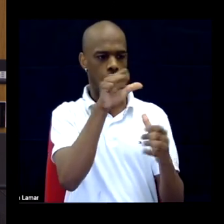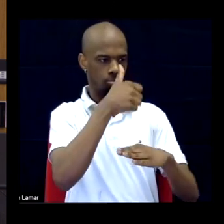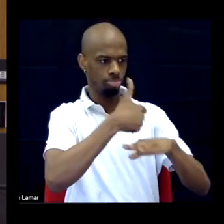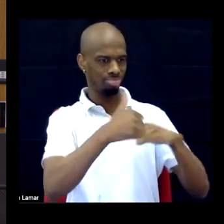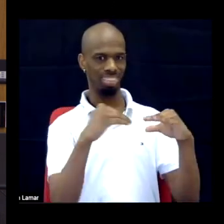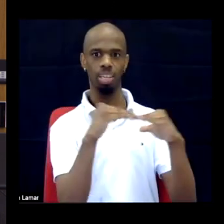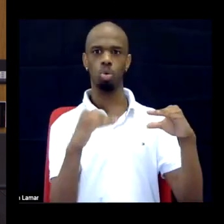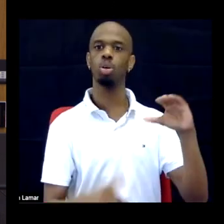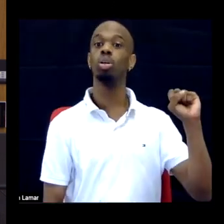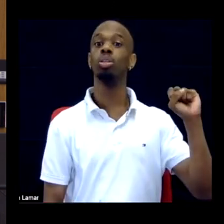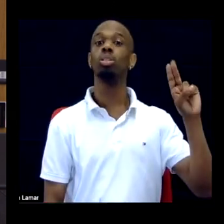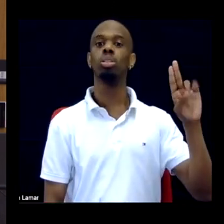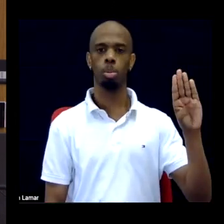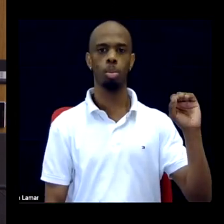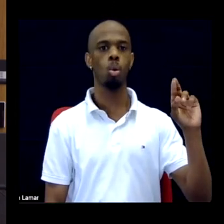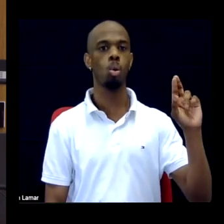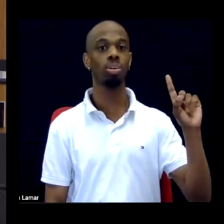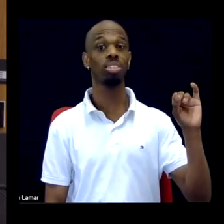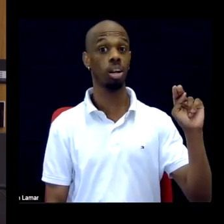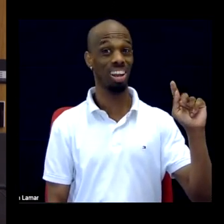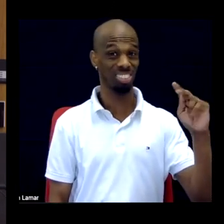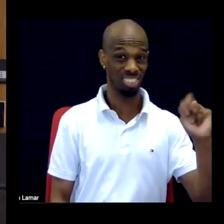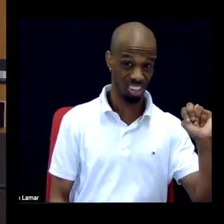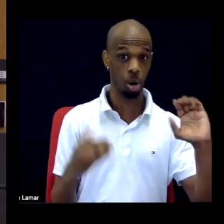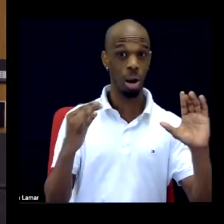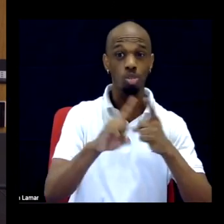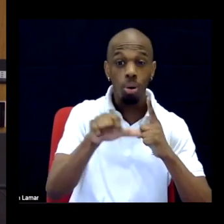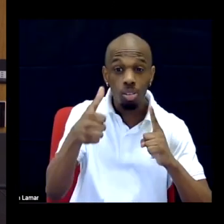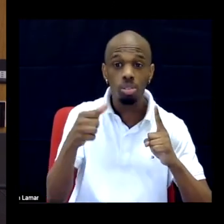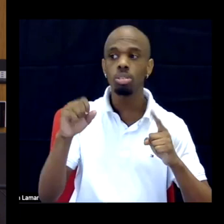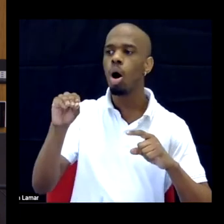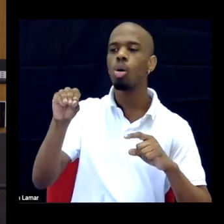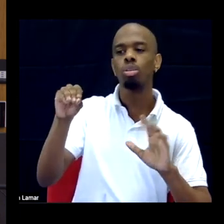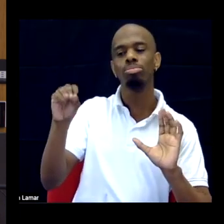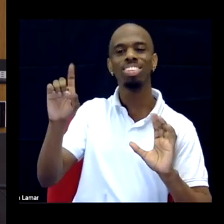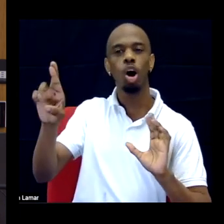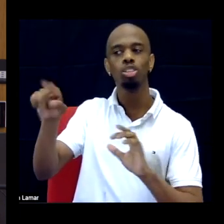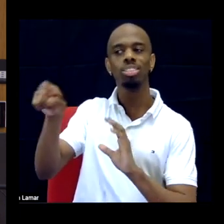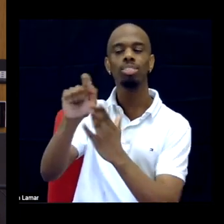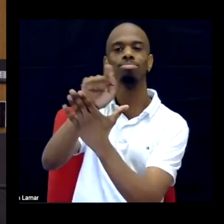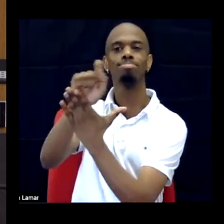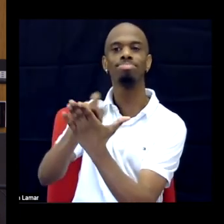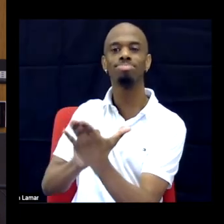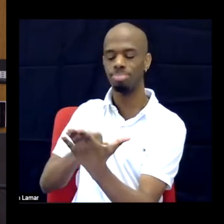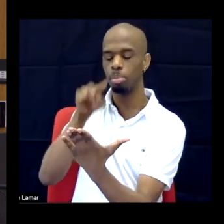And she wrote it better than I can explain it, so I'm going to ask her to read one paragraph